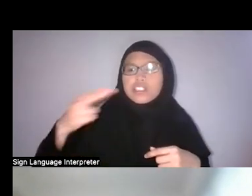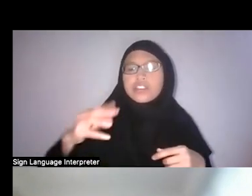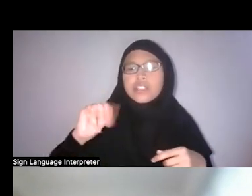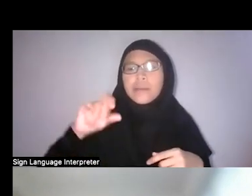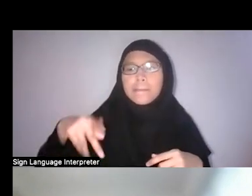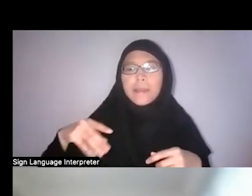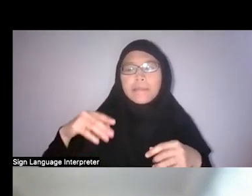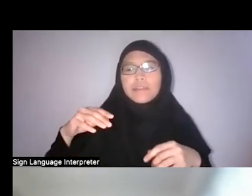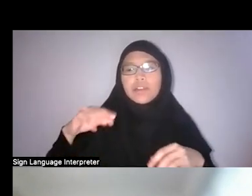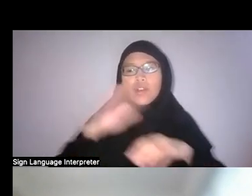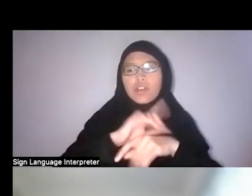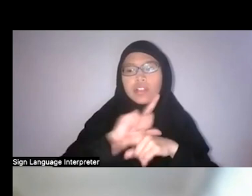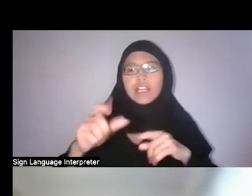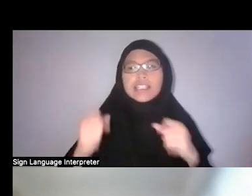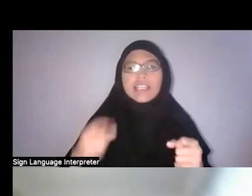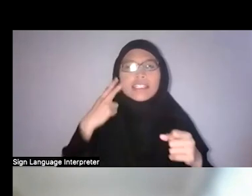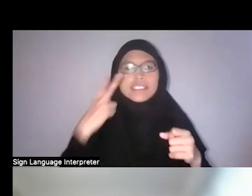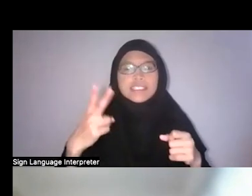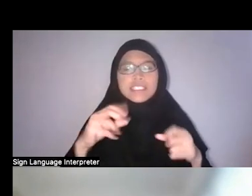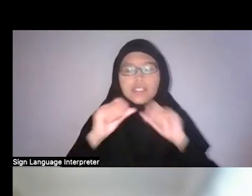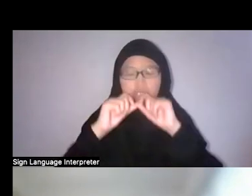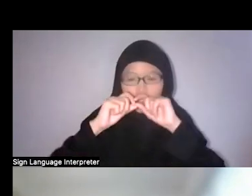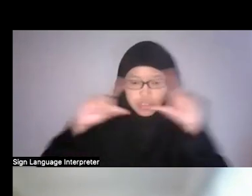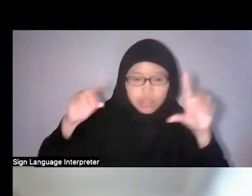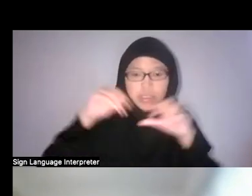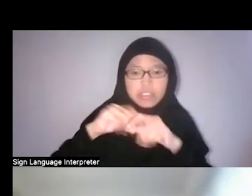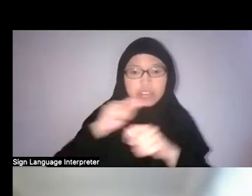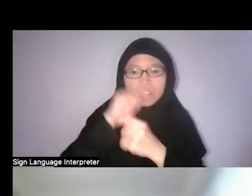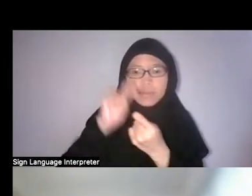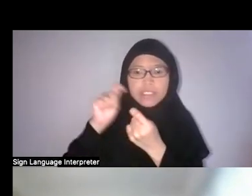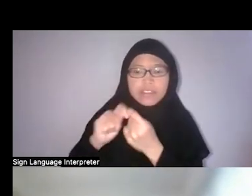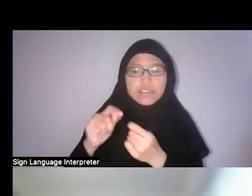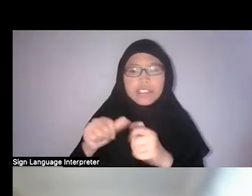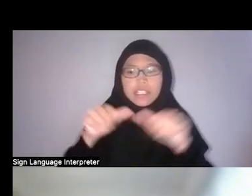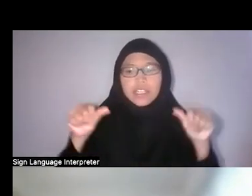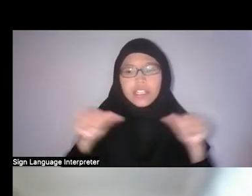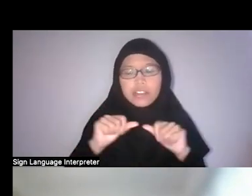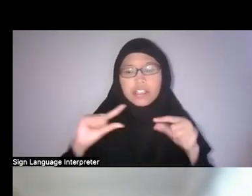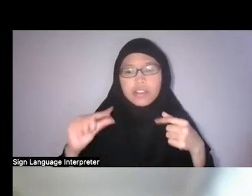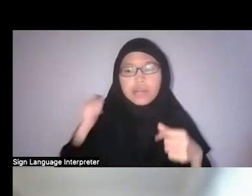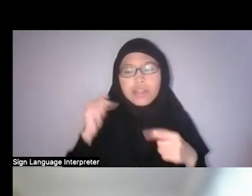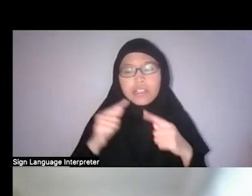and you kind of see and zoom in to specific areas of Singapore that go all the way back to the 1800s and see.